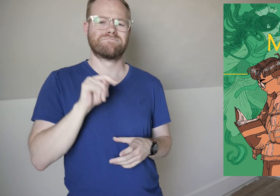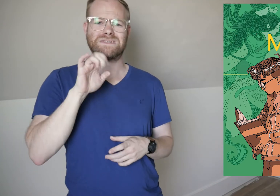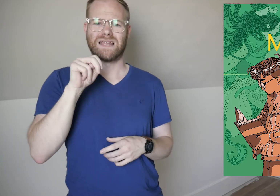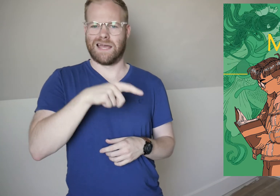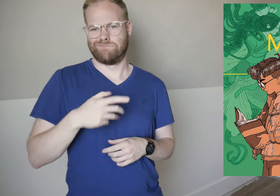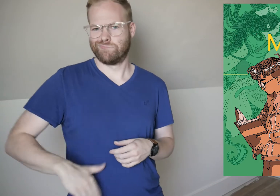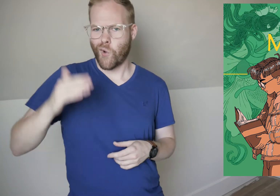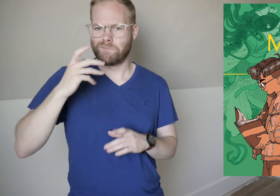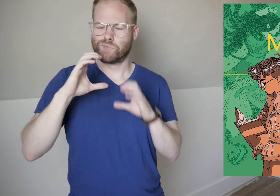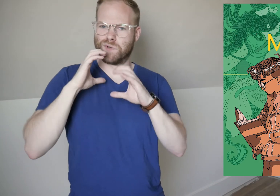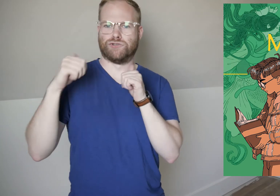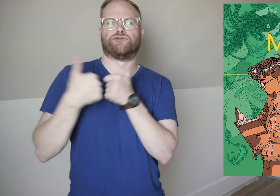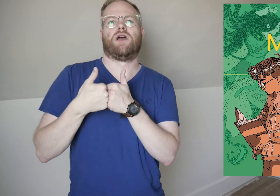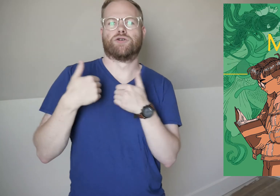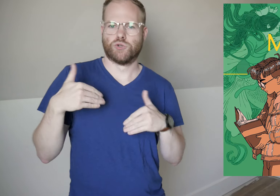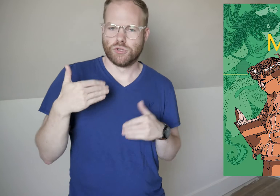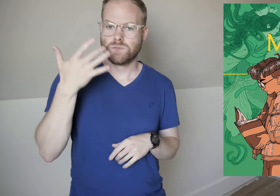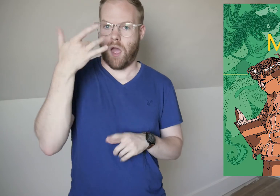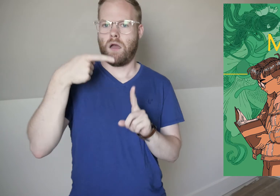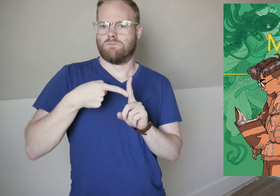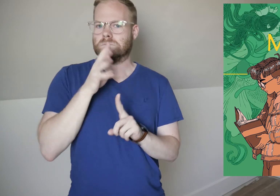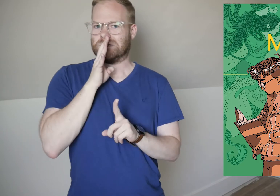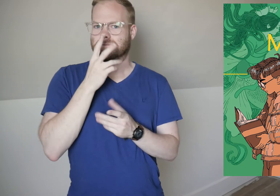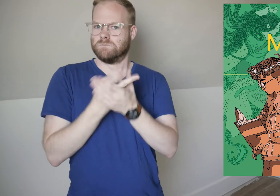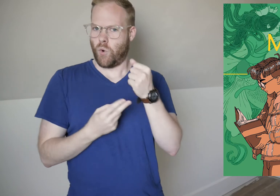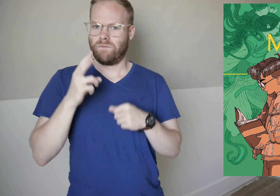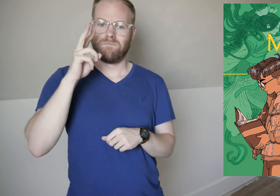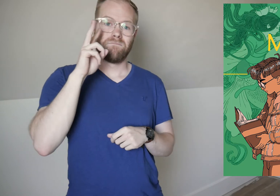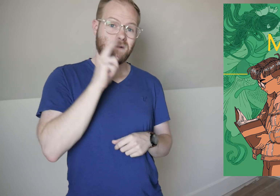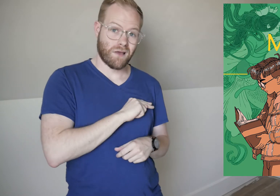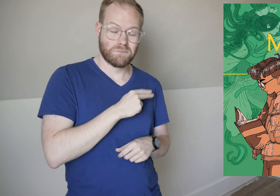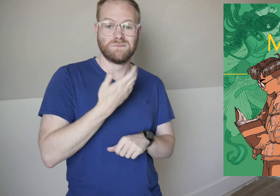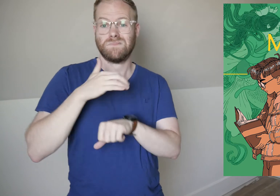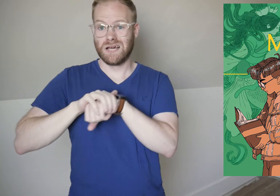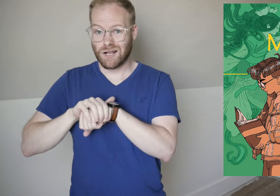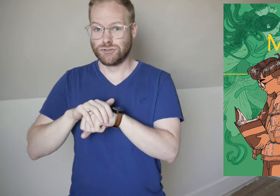Tiến has grown up with communication challenges, since he speaks both Vietnamese and English,